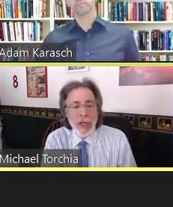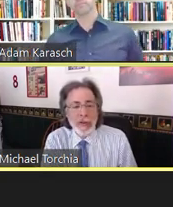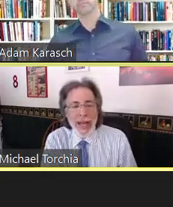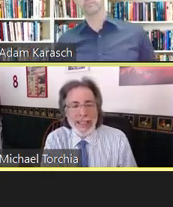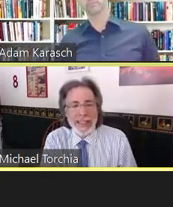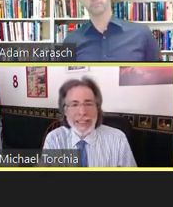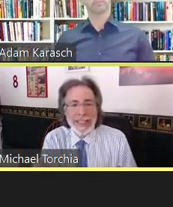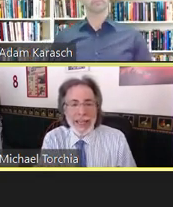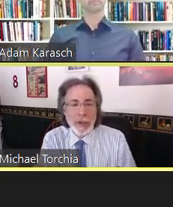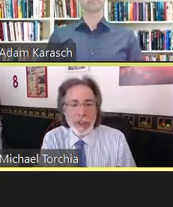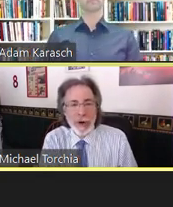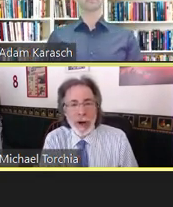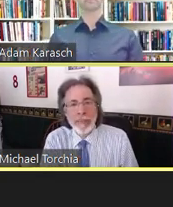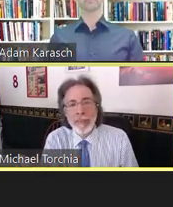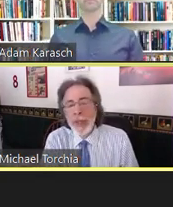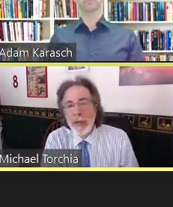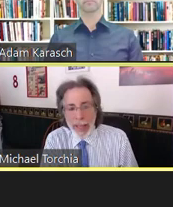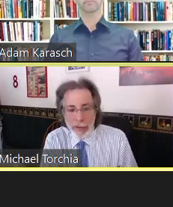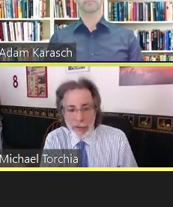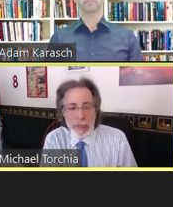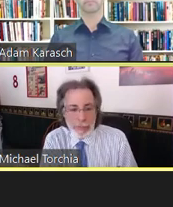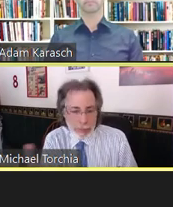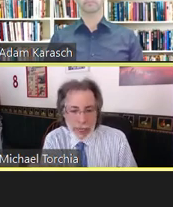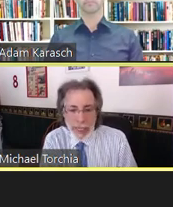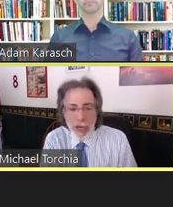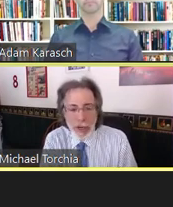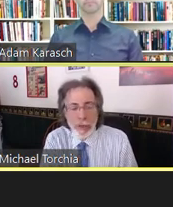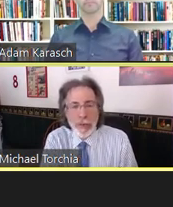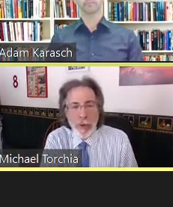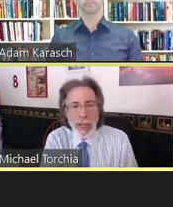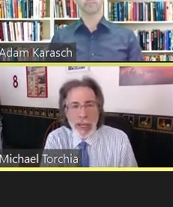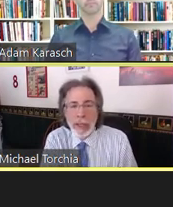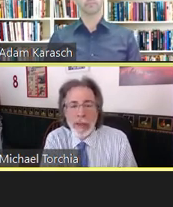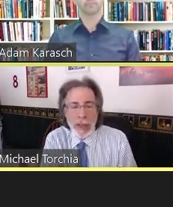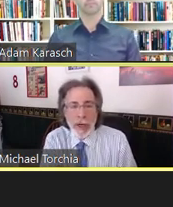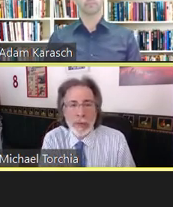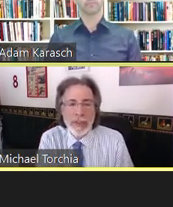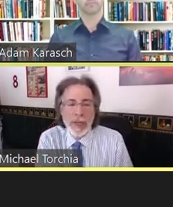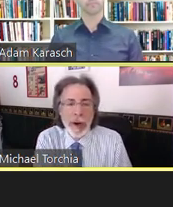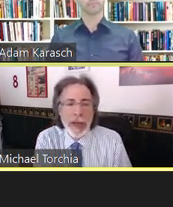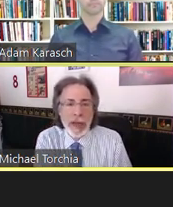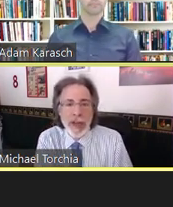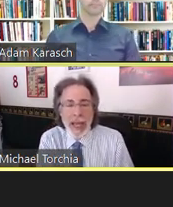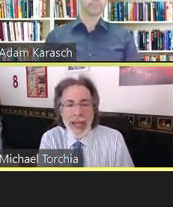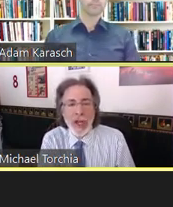So that's distinguished from-- as we said-- Title III at our seminar yesterday,